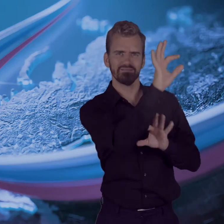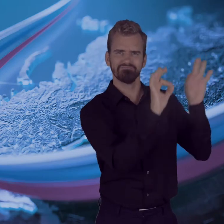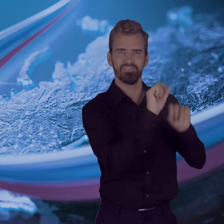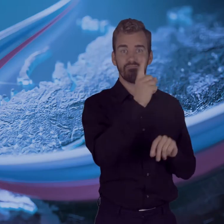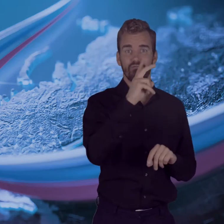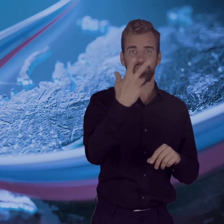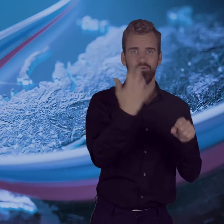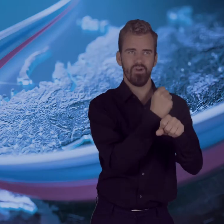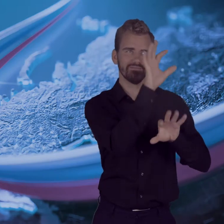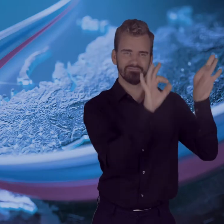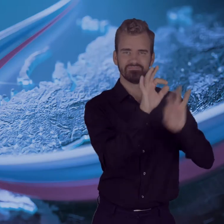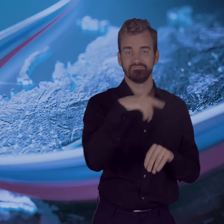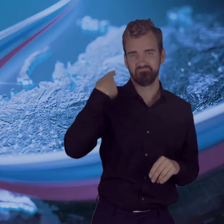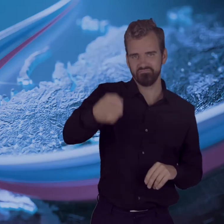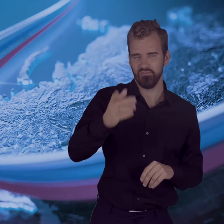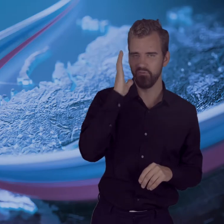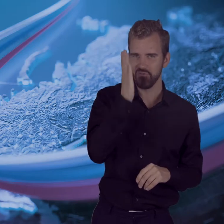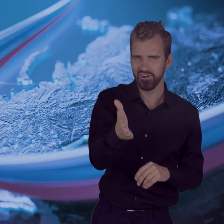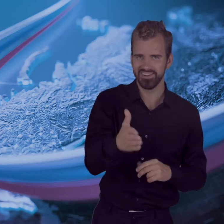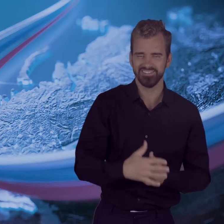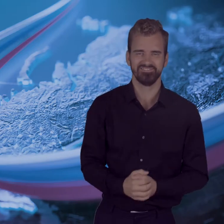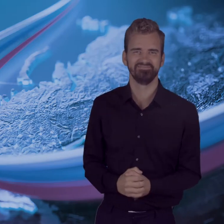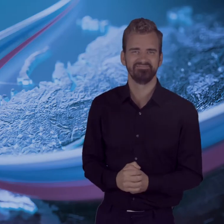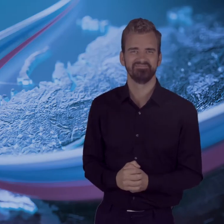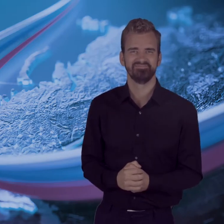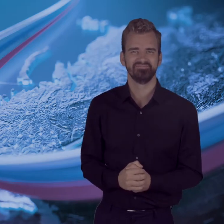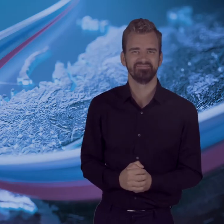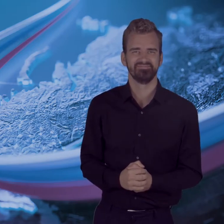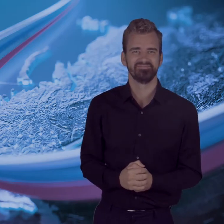and a creative competition will be organized.